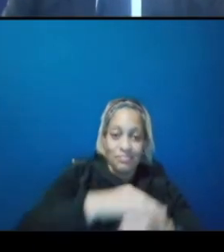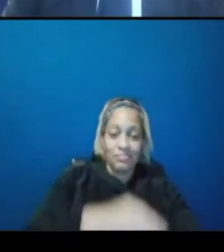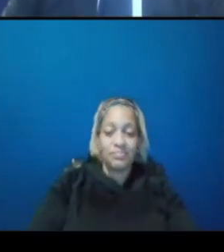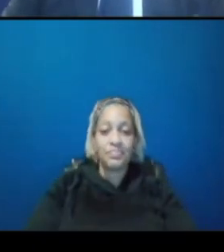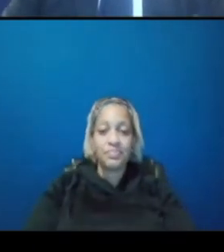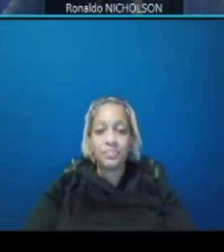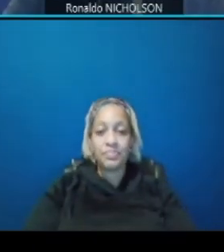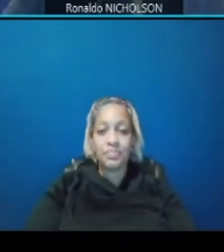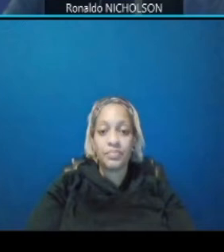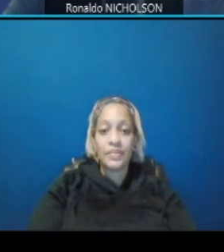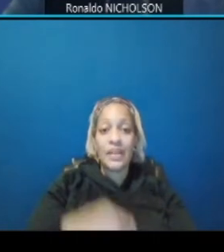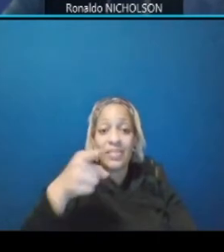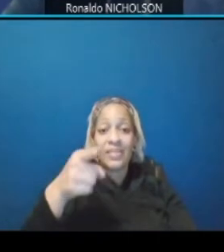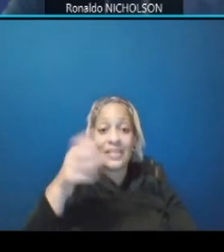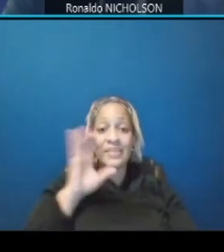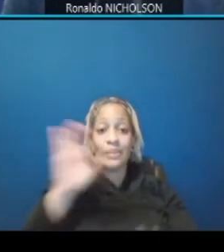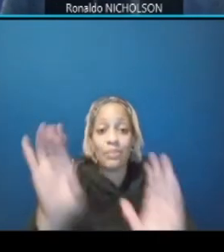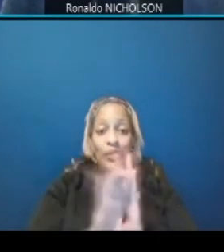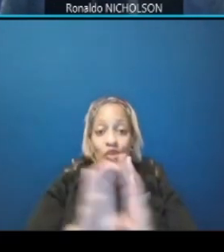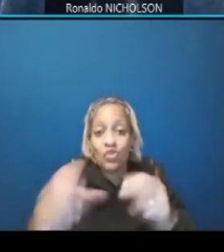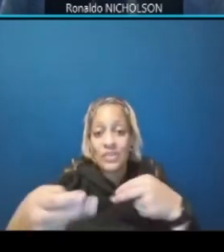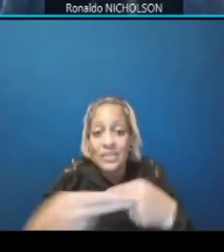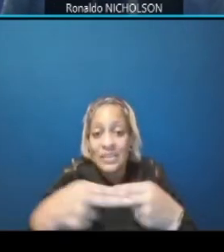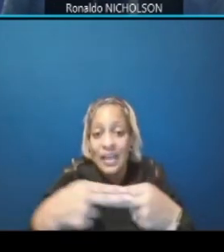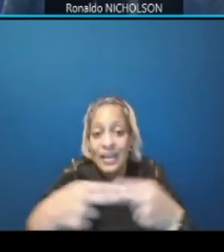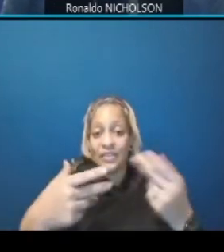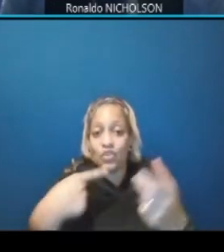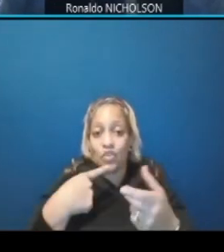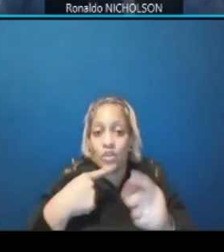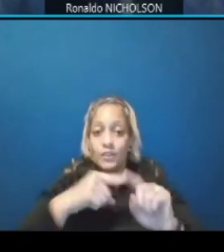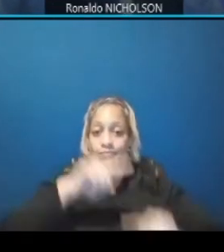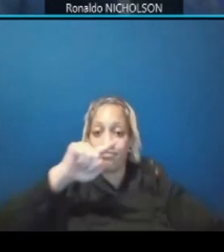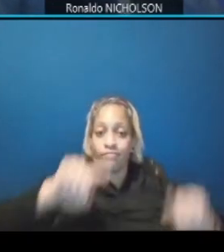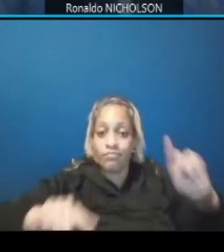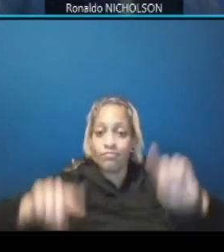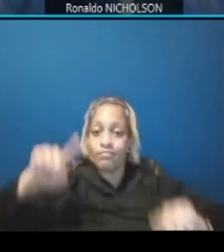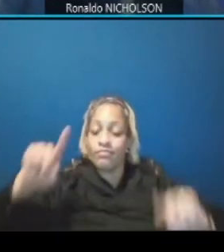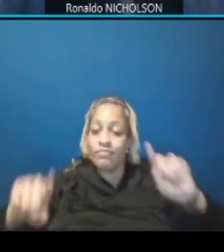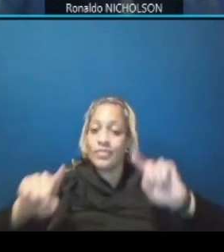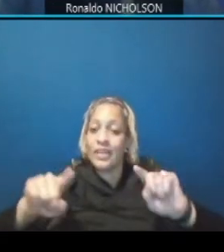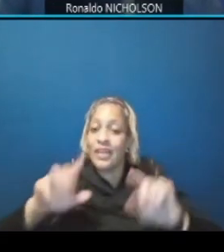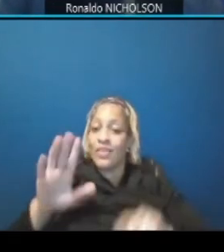this slide shows our array of of pedestrian and bicycle improvements